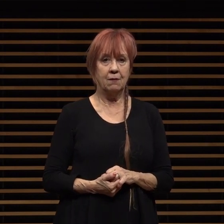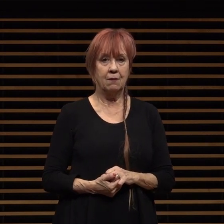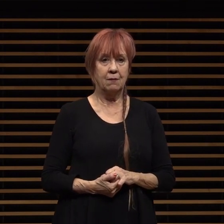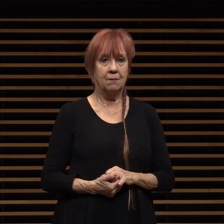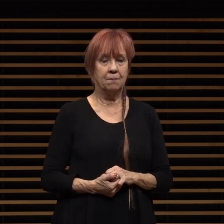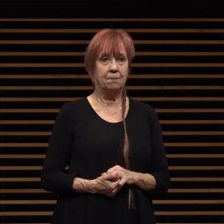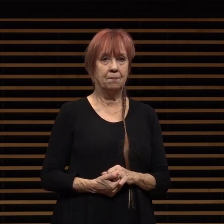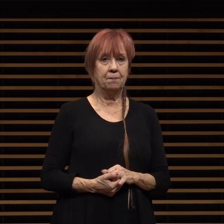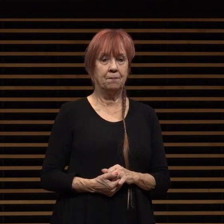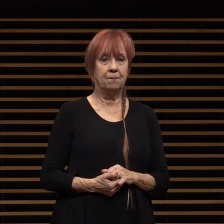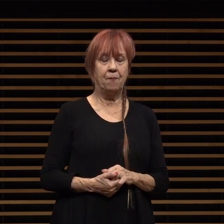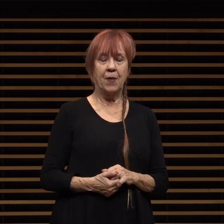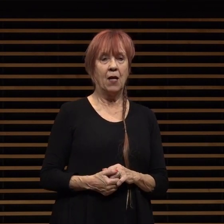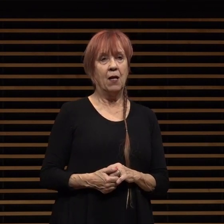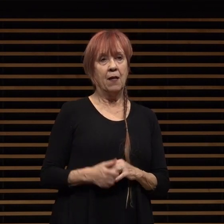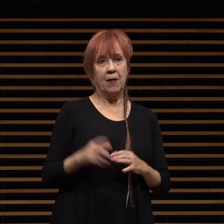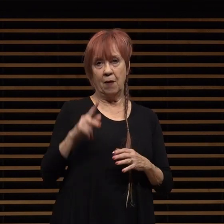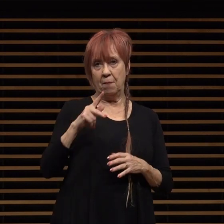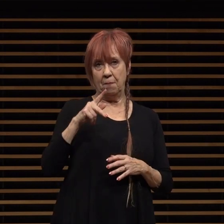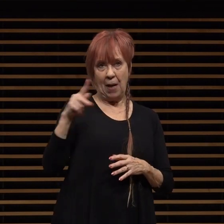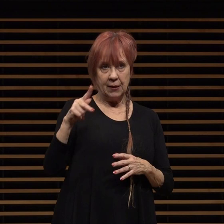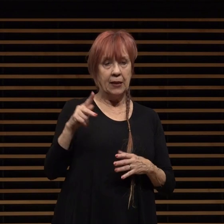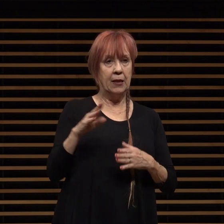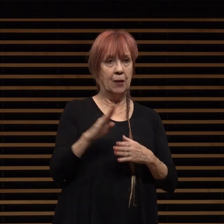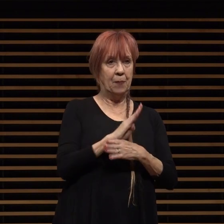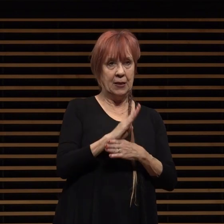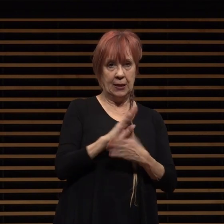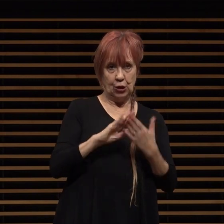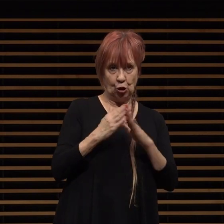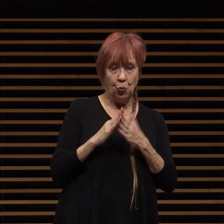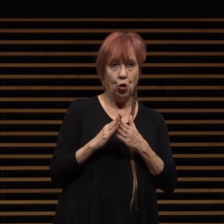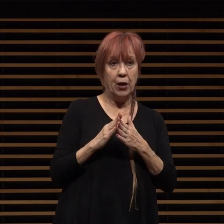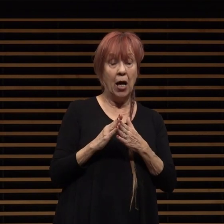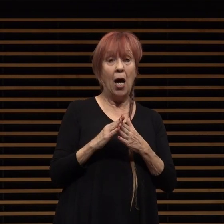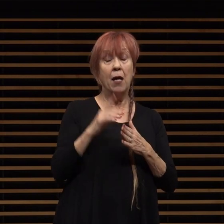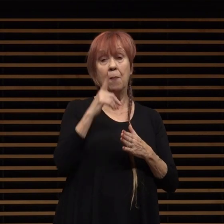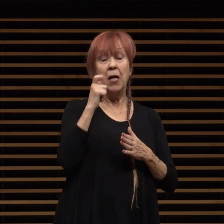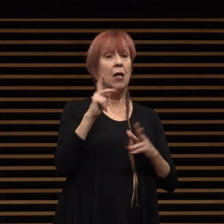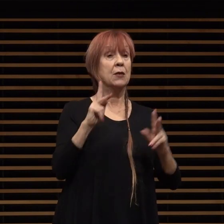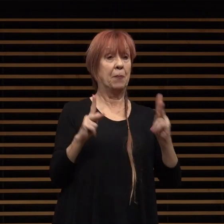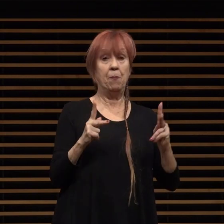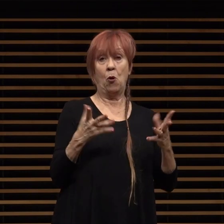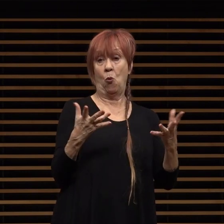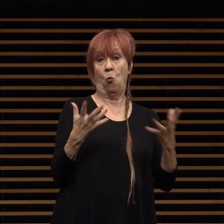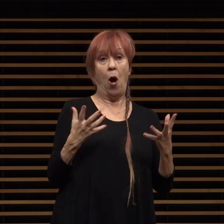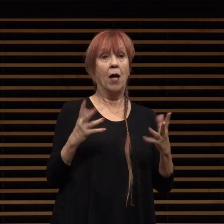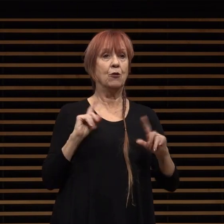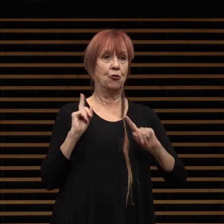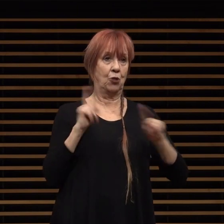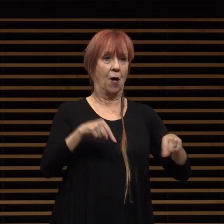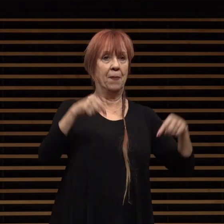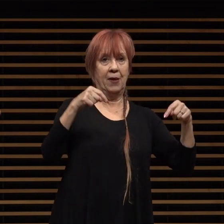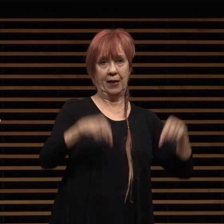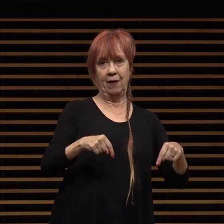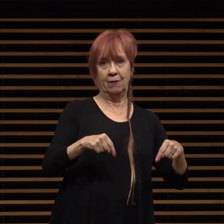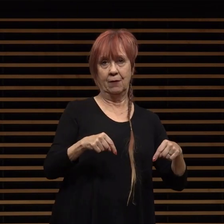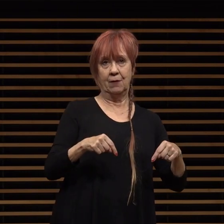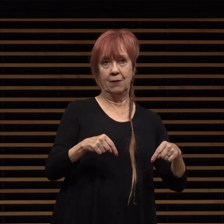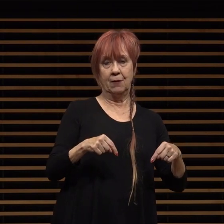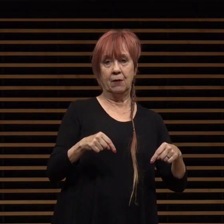pasadena business community and the fact that people want to come to pasadena